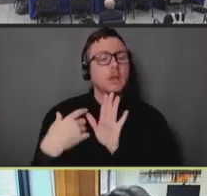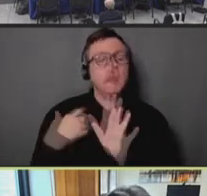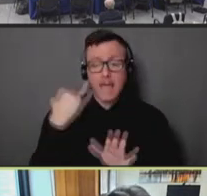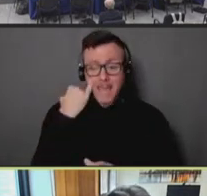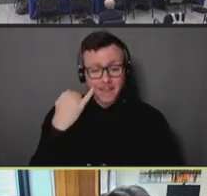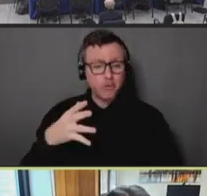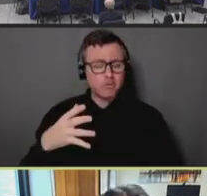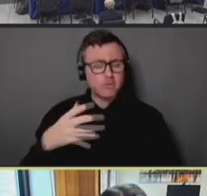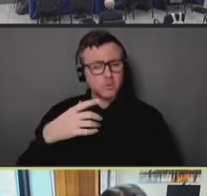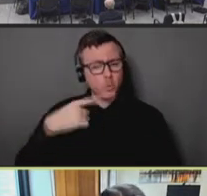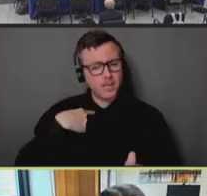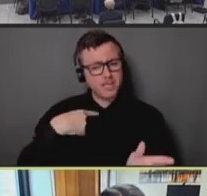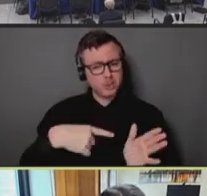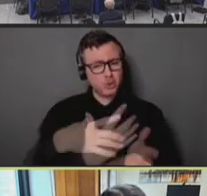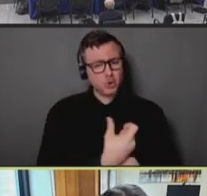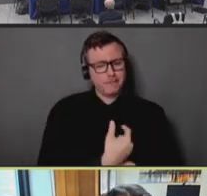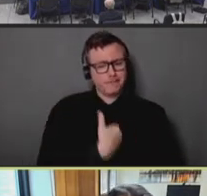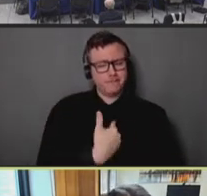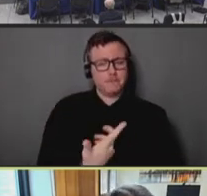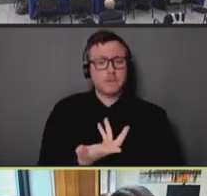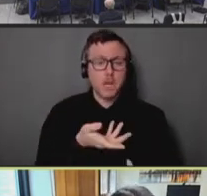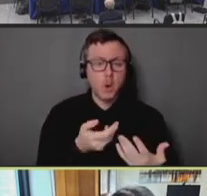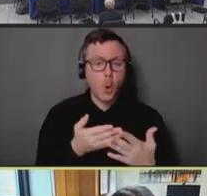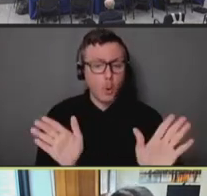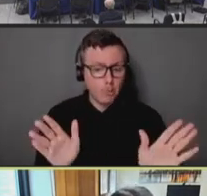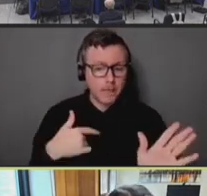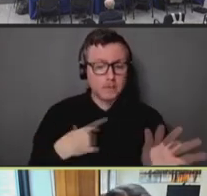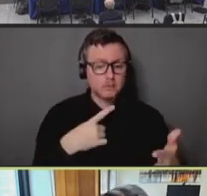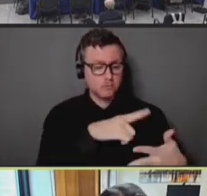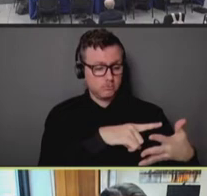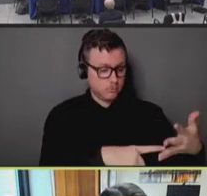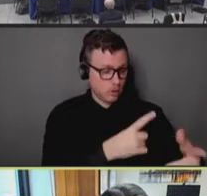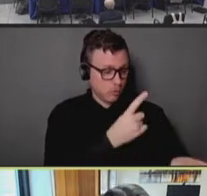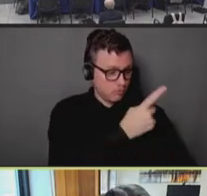and open enough to say, "Here's what we've done right, here's what we've done wrong,